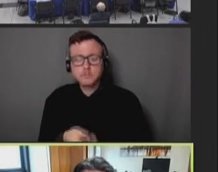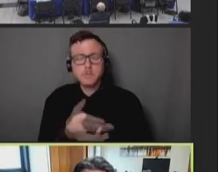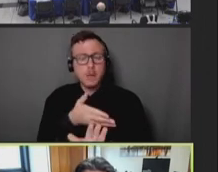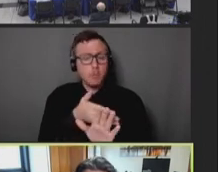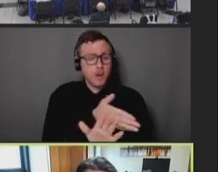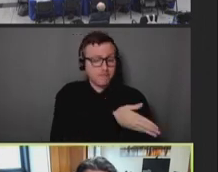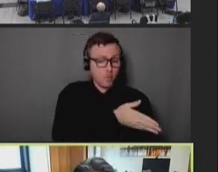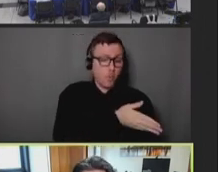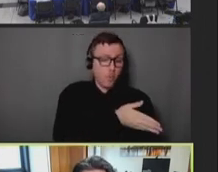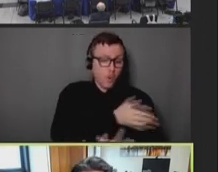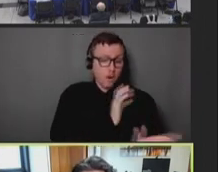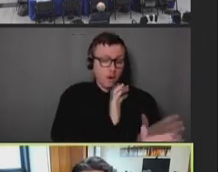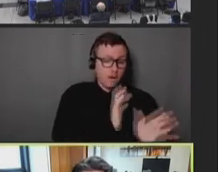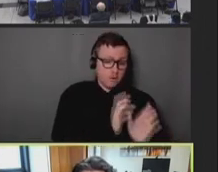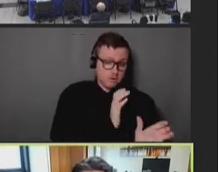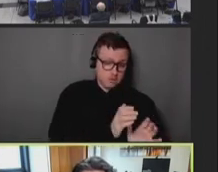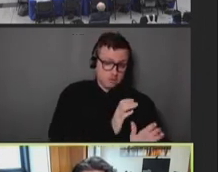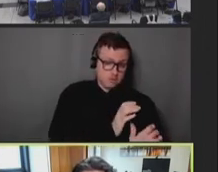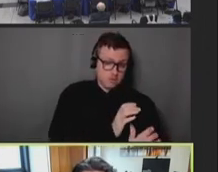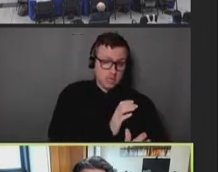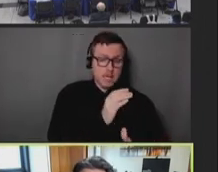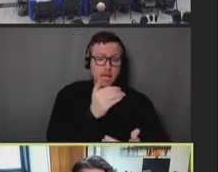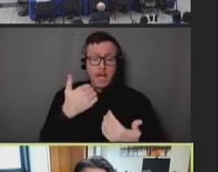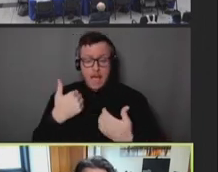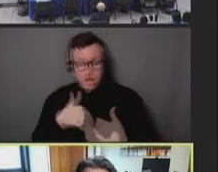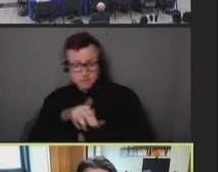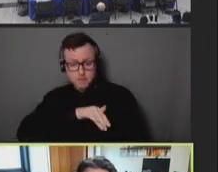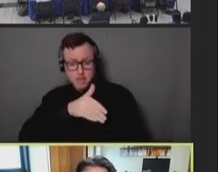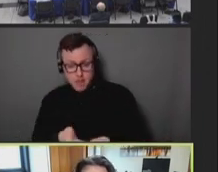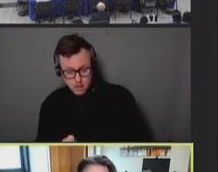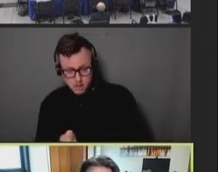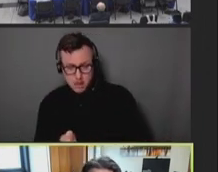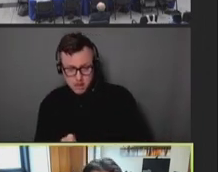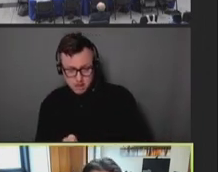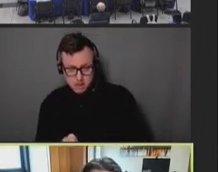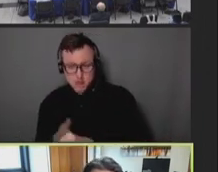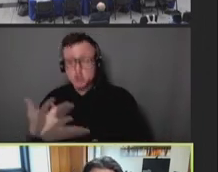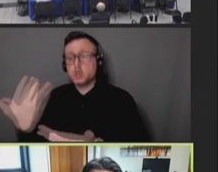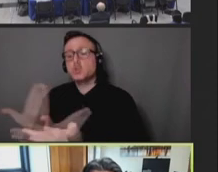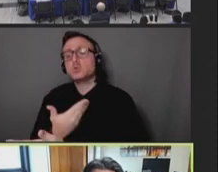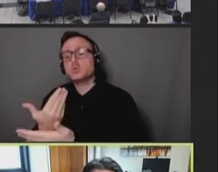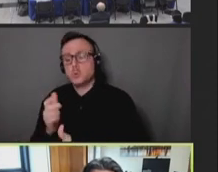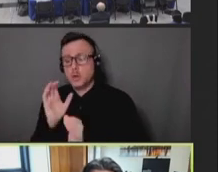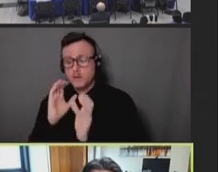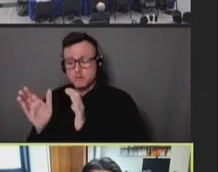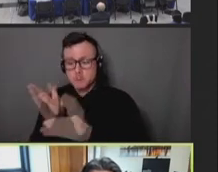conversations, to the point where we had supply, as well as new conversations after we had supply,